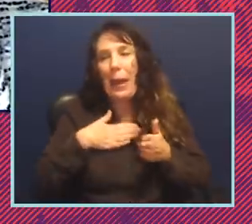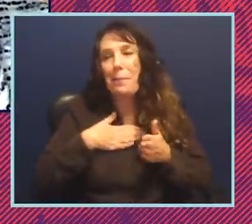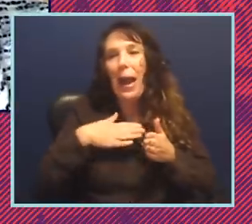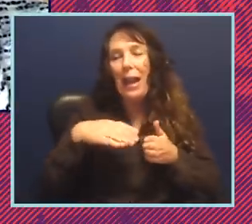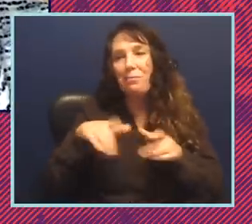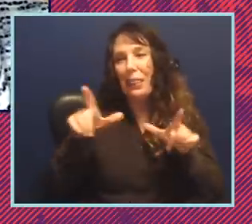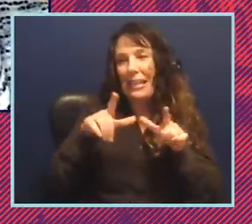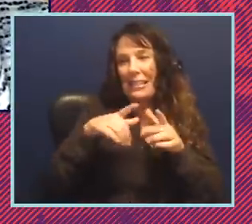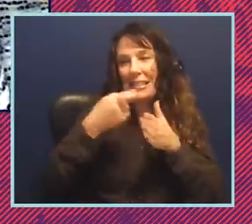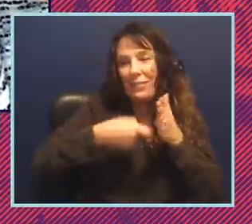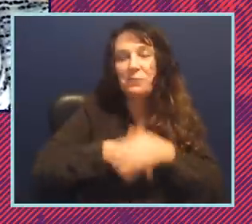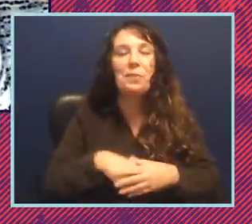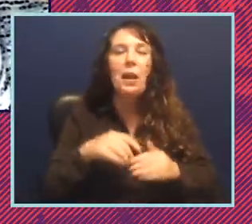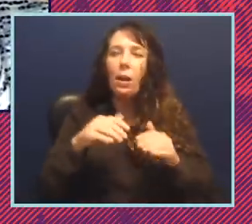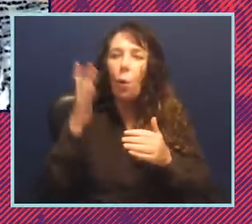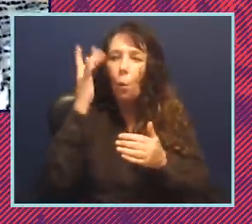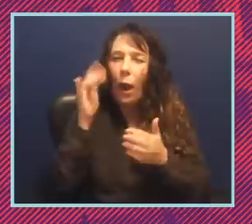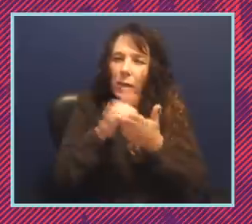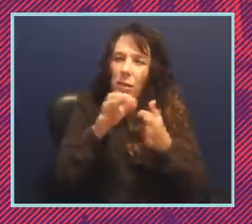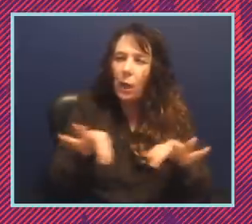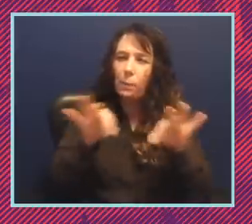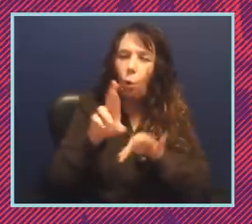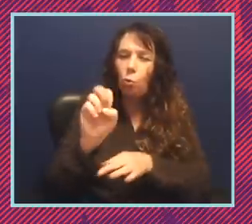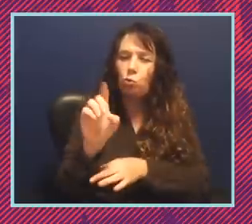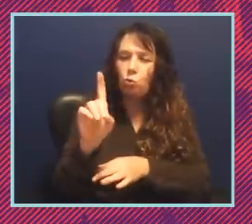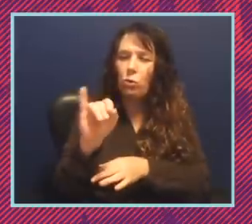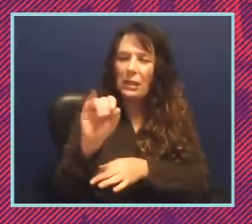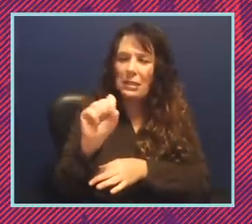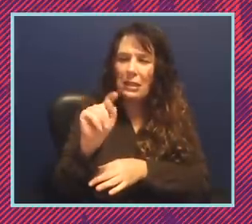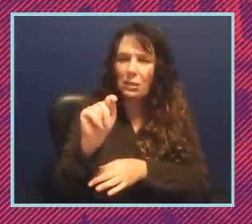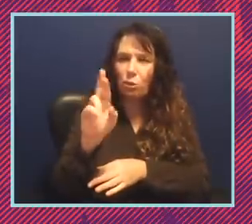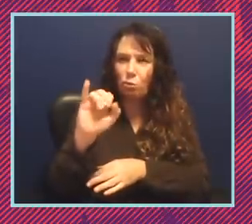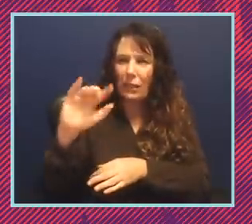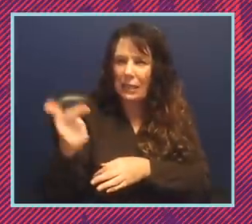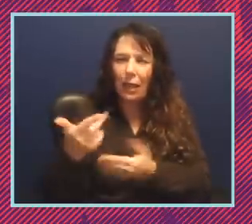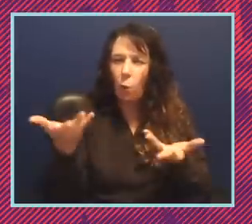through the what why redistricting really matters you get the census and then what what goes from